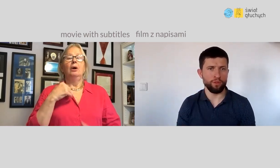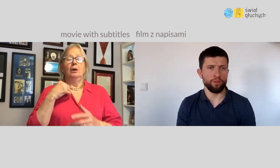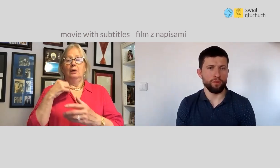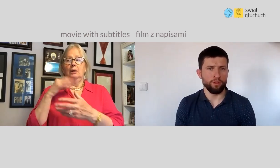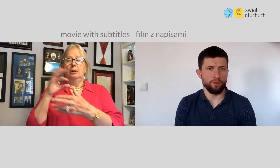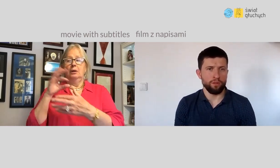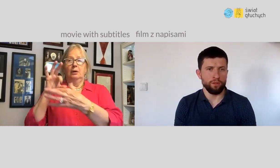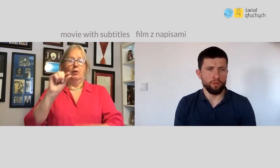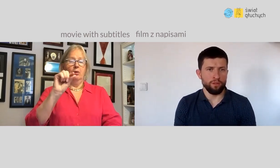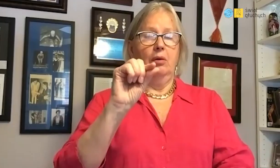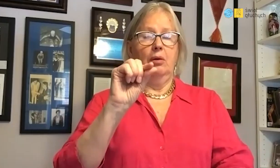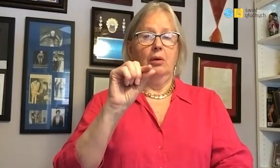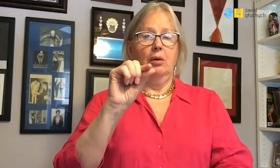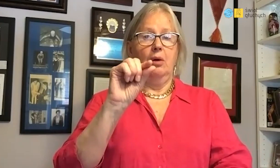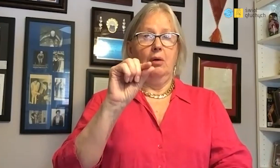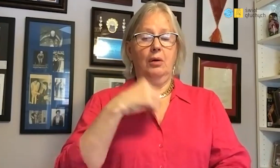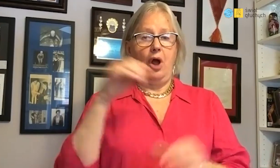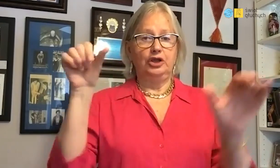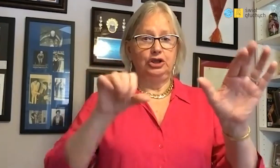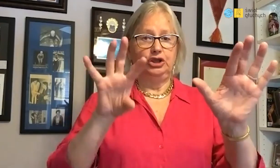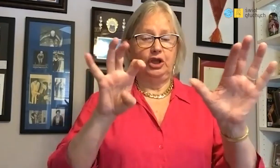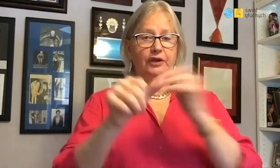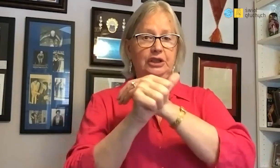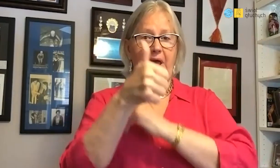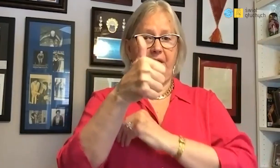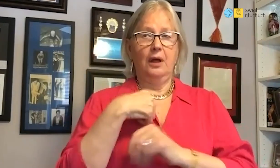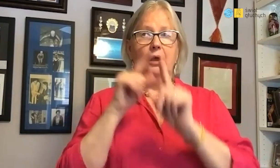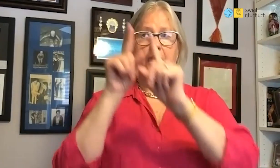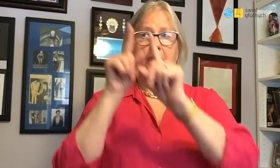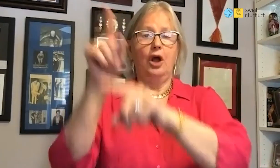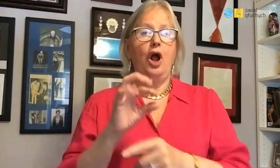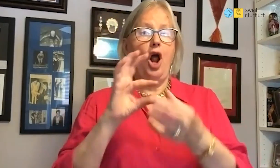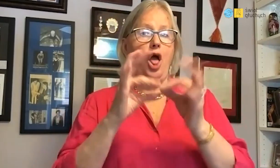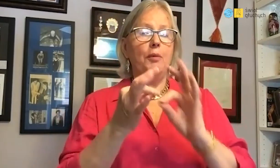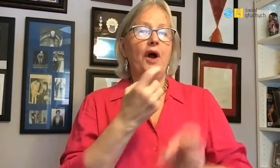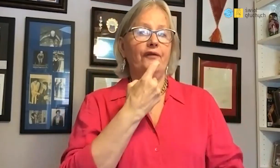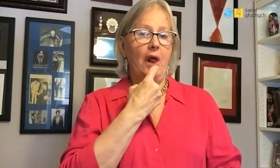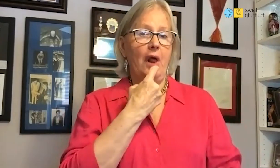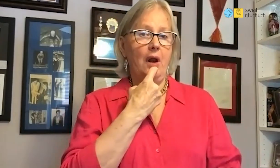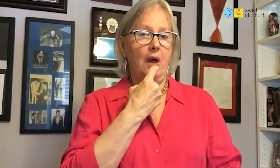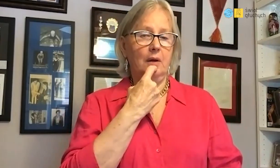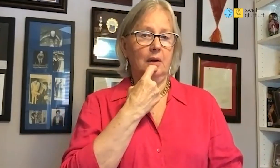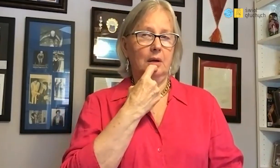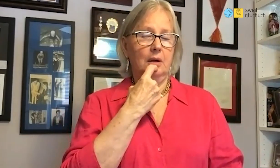Coming to the Olympics to Finland in 1961,